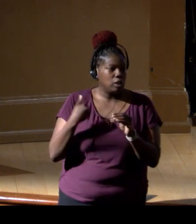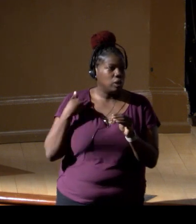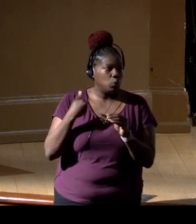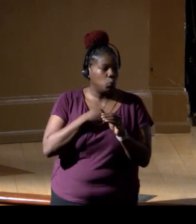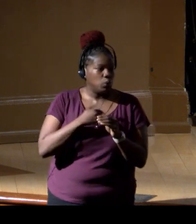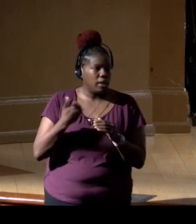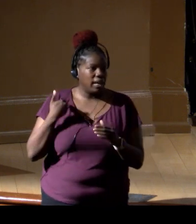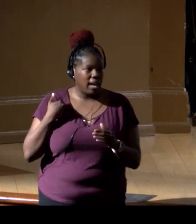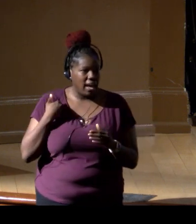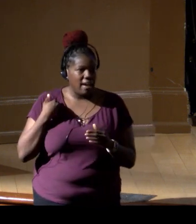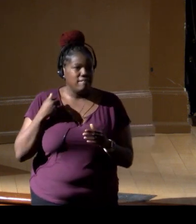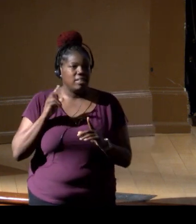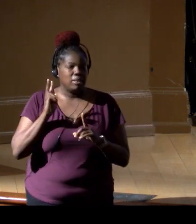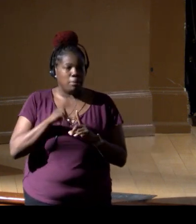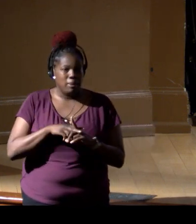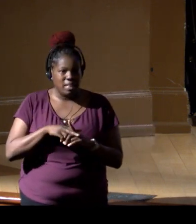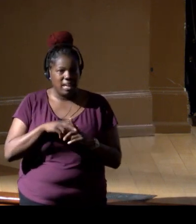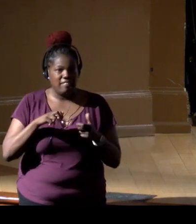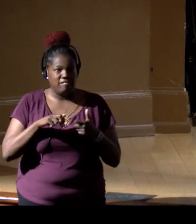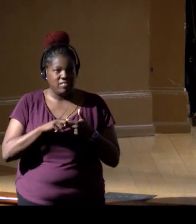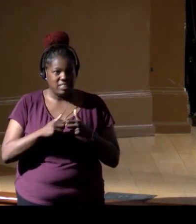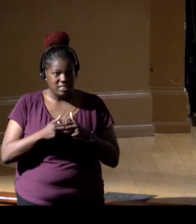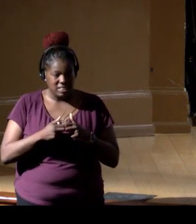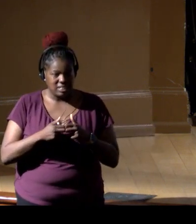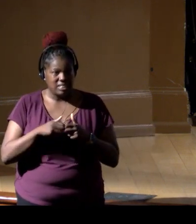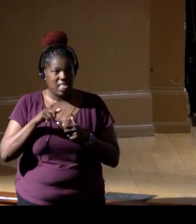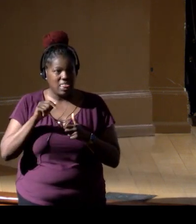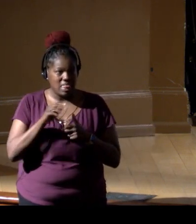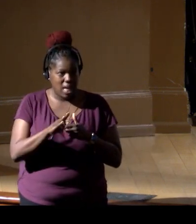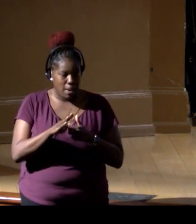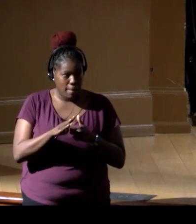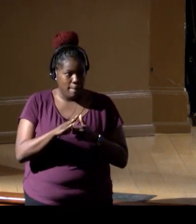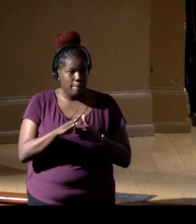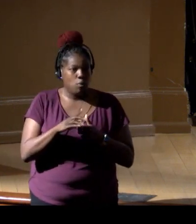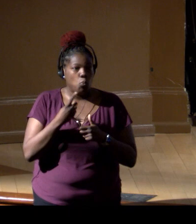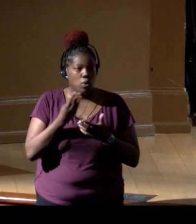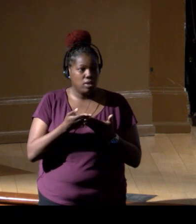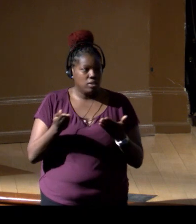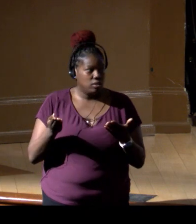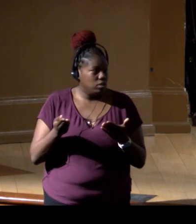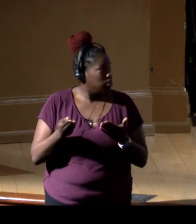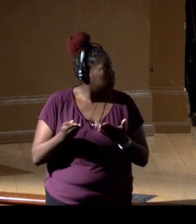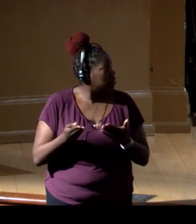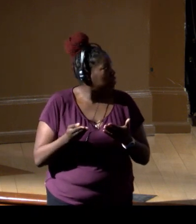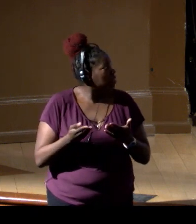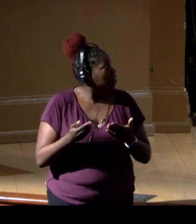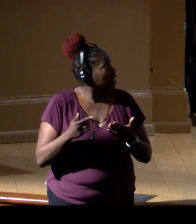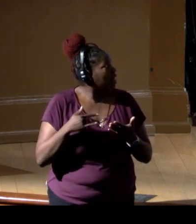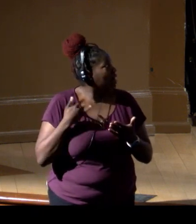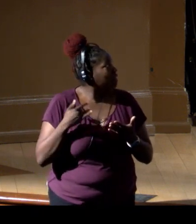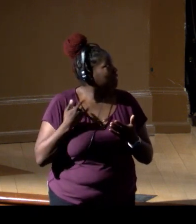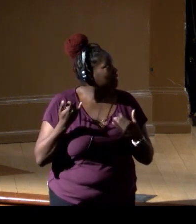at the Applied Physics Lab as we close things. Just one thing. I am feeling right now that